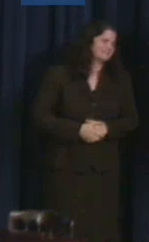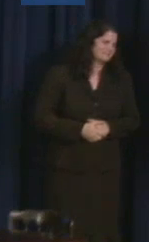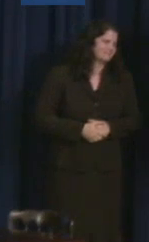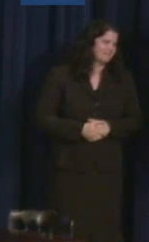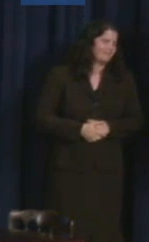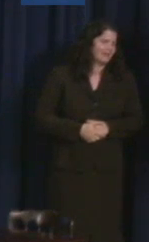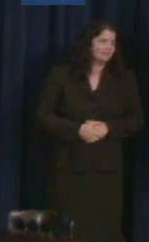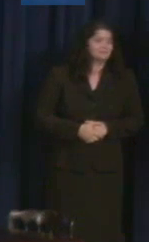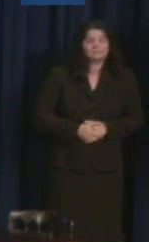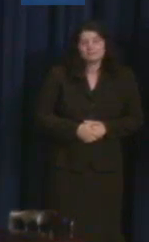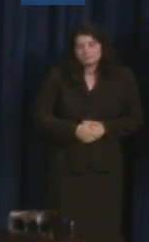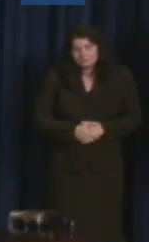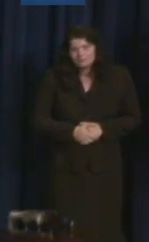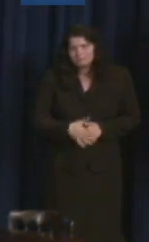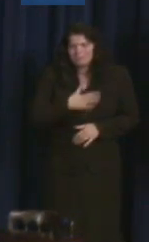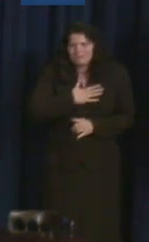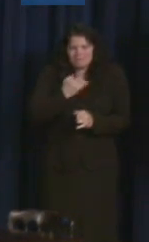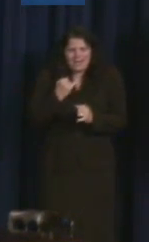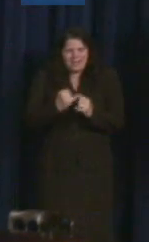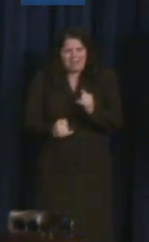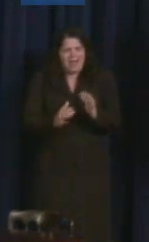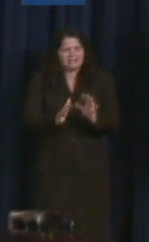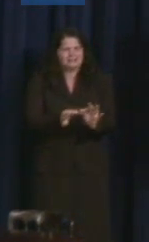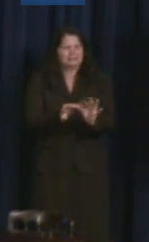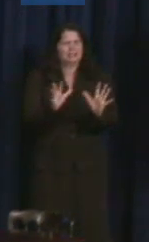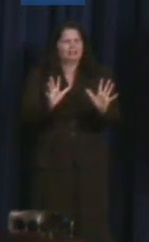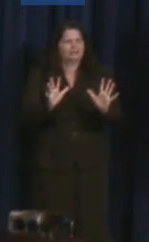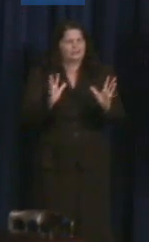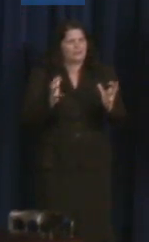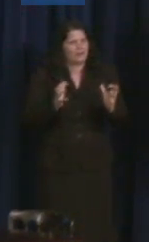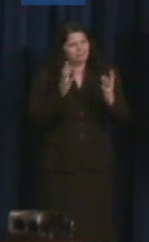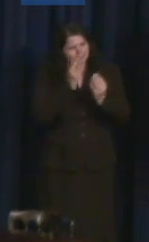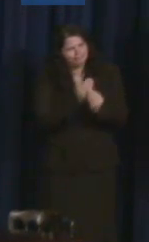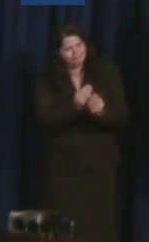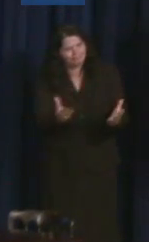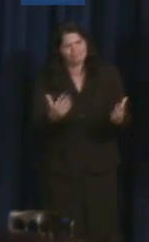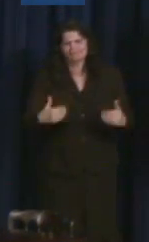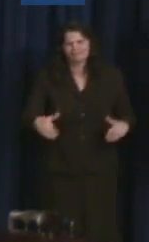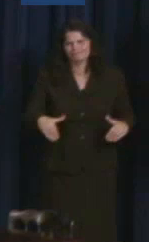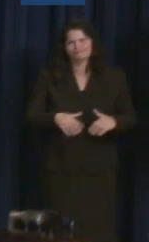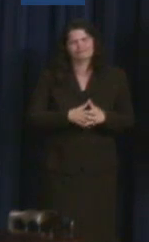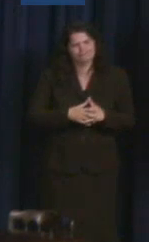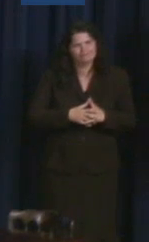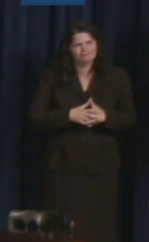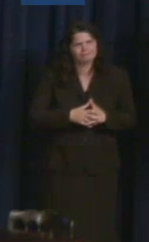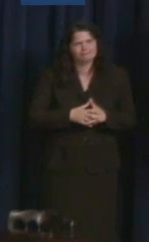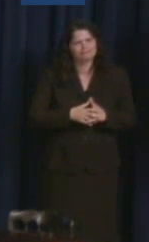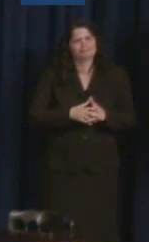And so, I guess in closing I want to say to you that as we reflect upon the President's approach, his